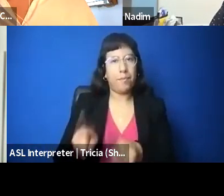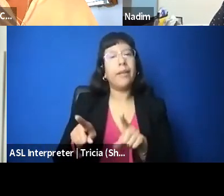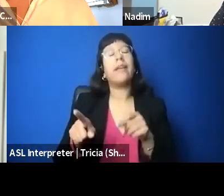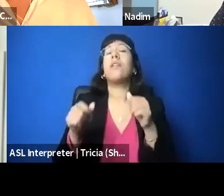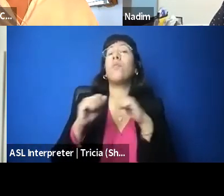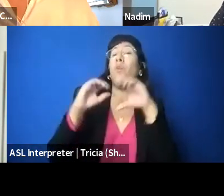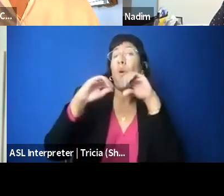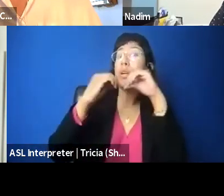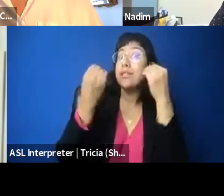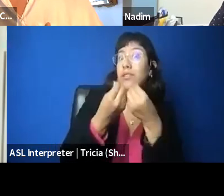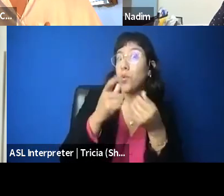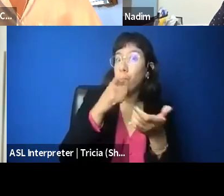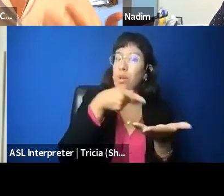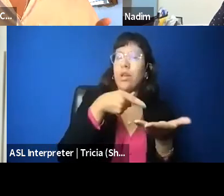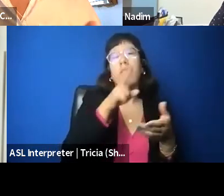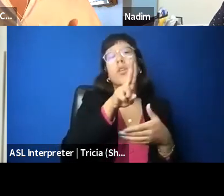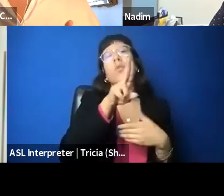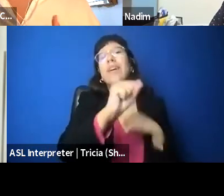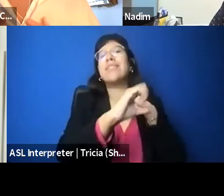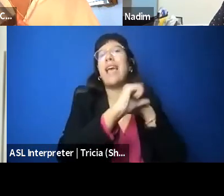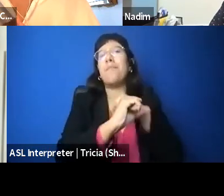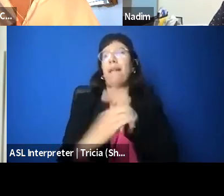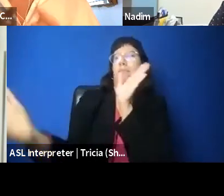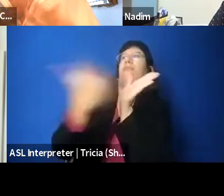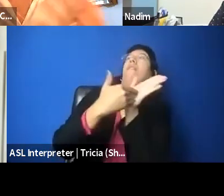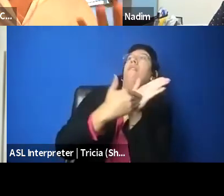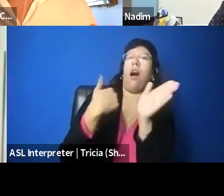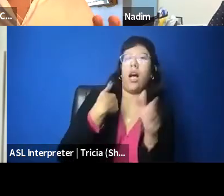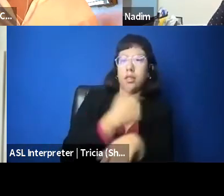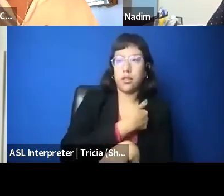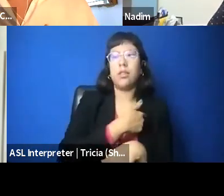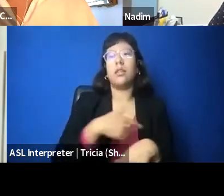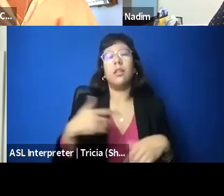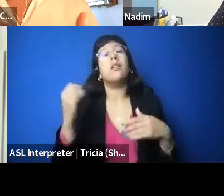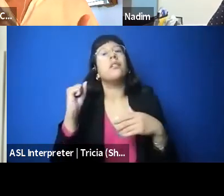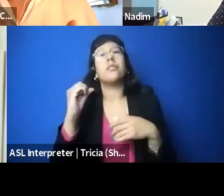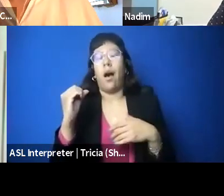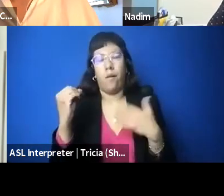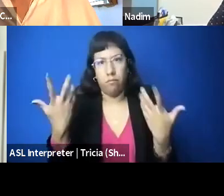and so the allegations are meritless, and in fact, the judge agreed with us.